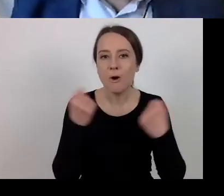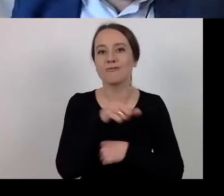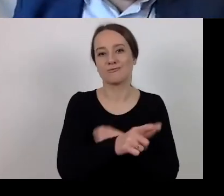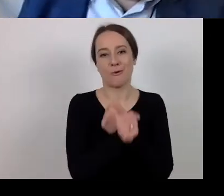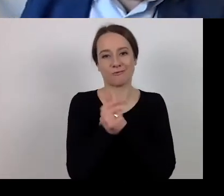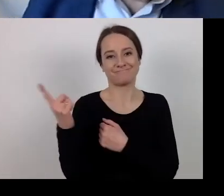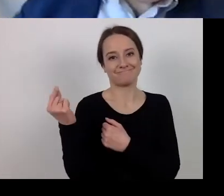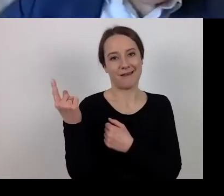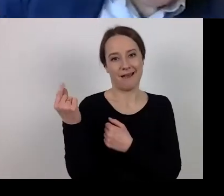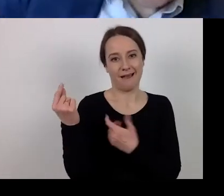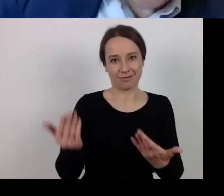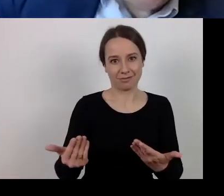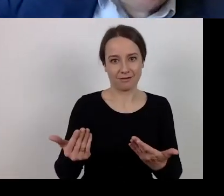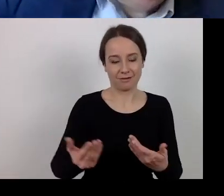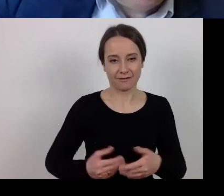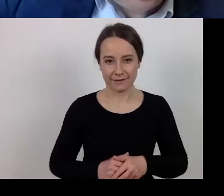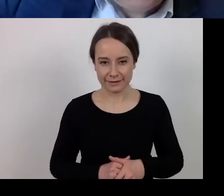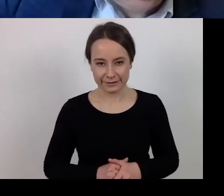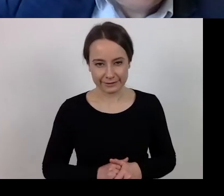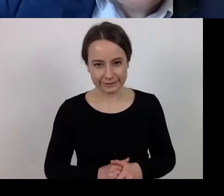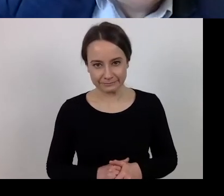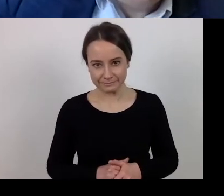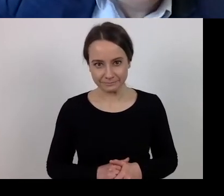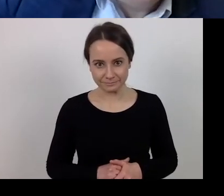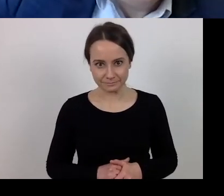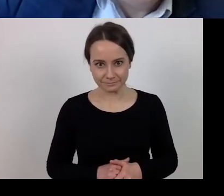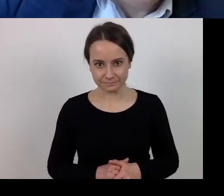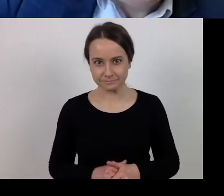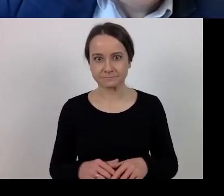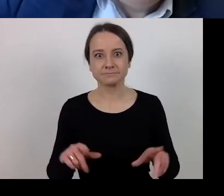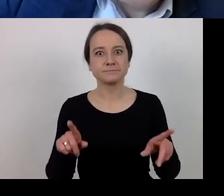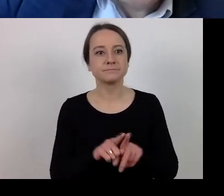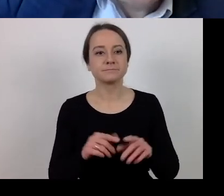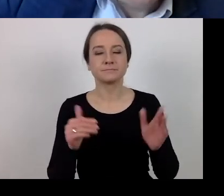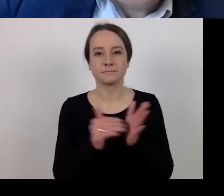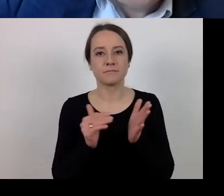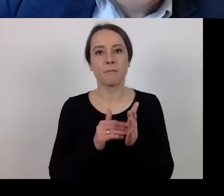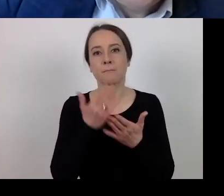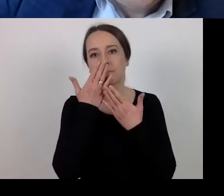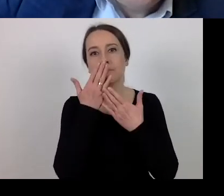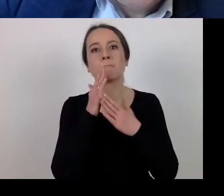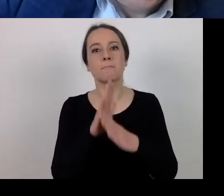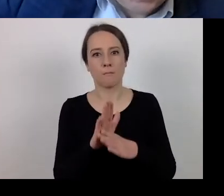For this to happen, consent must be given by the competent authority.